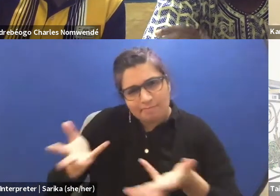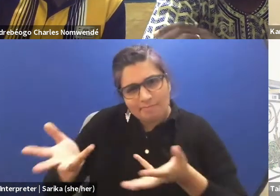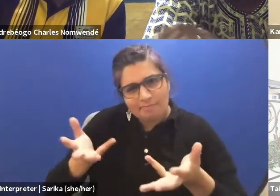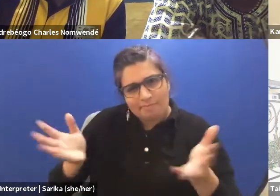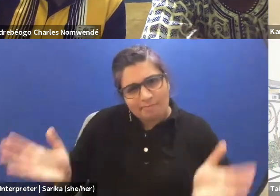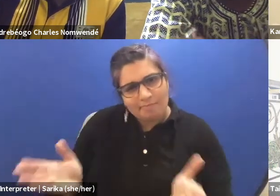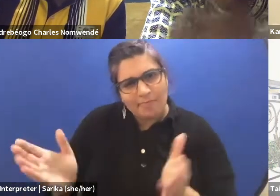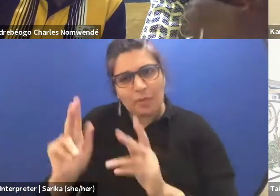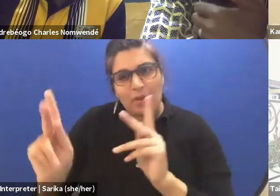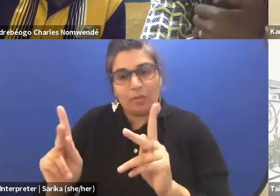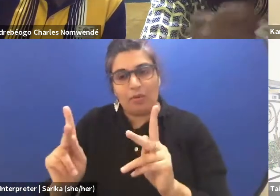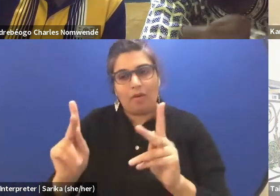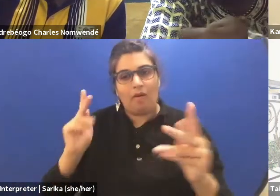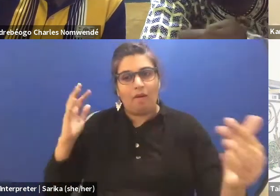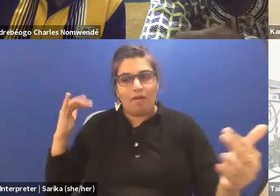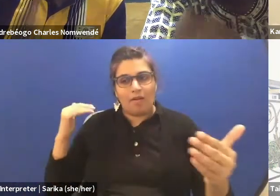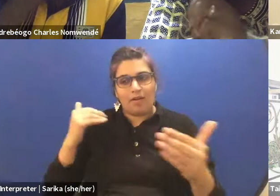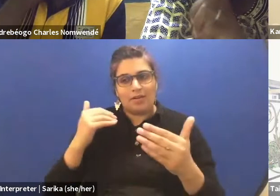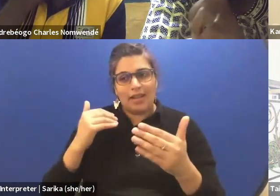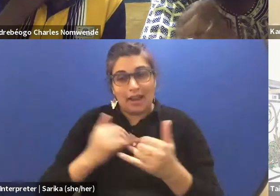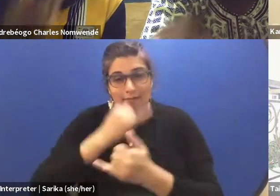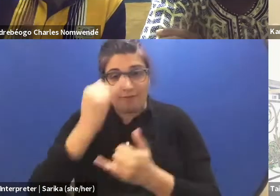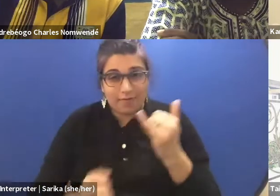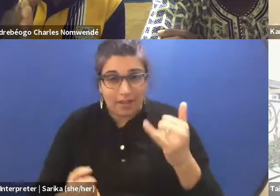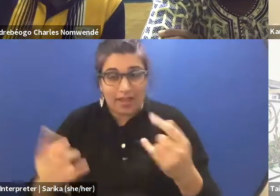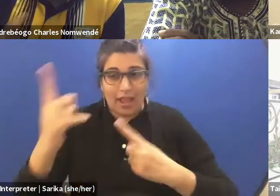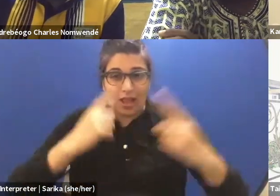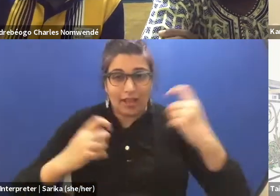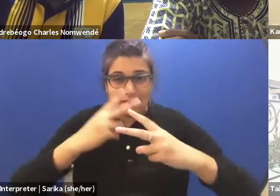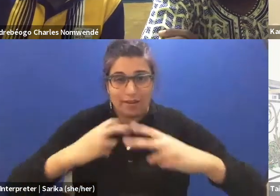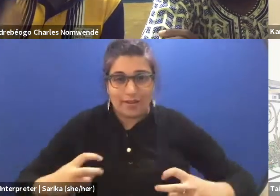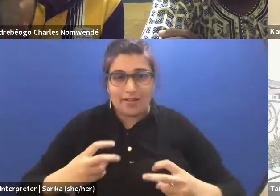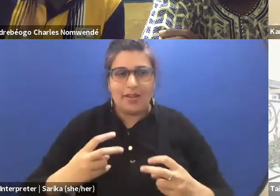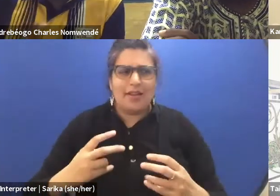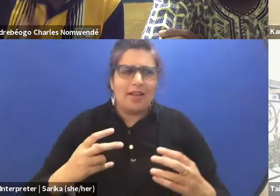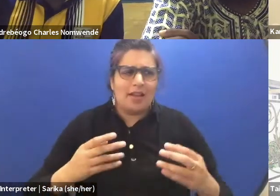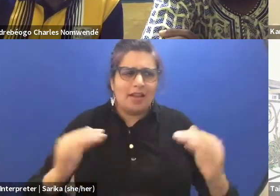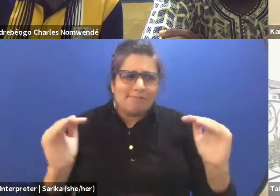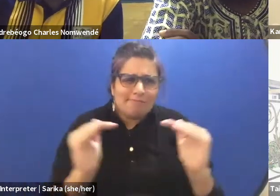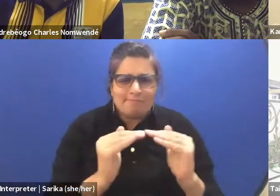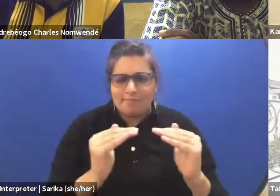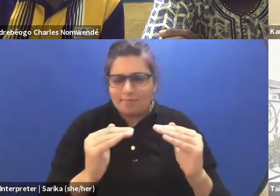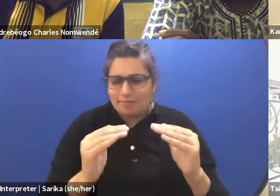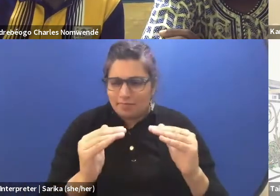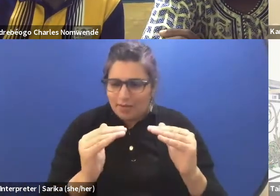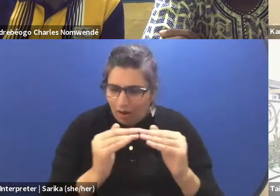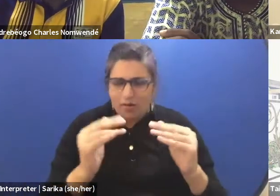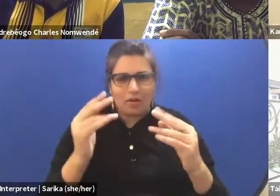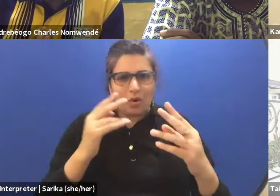In the finality to ask myself the justifications. (Charles speaking French)